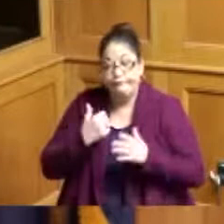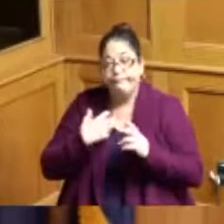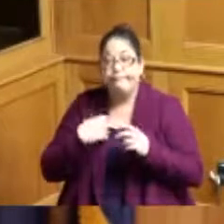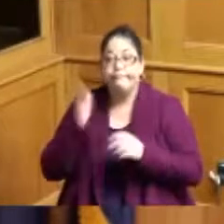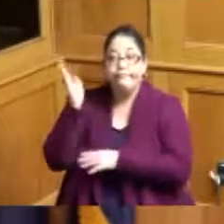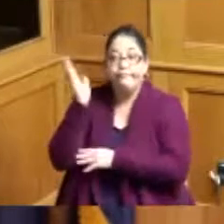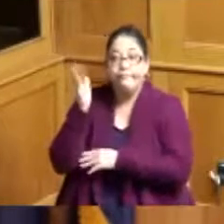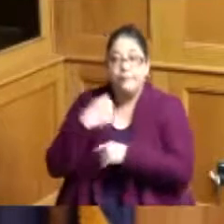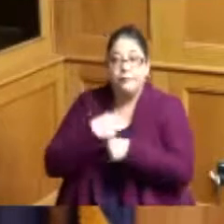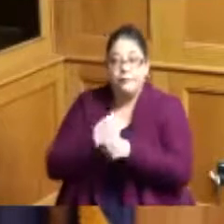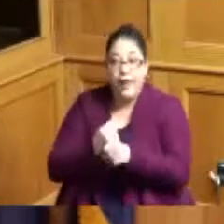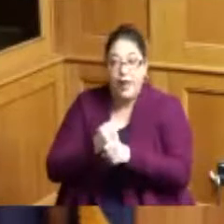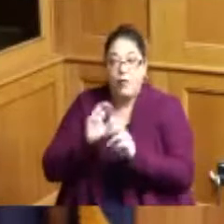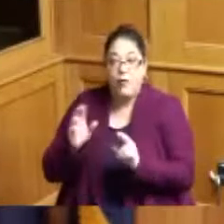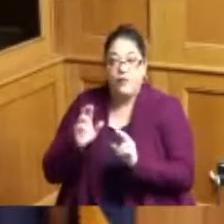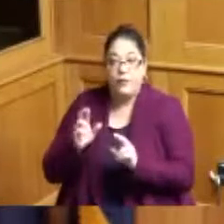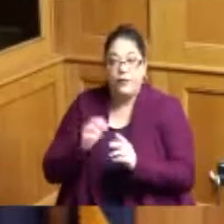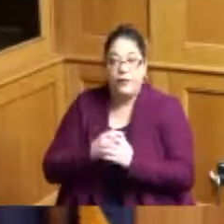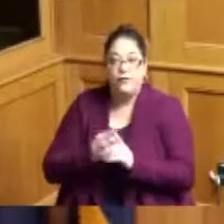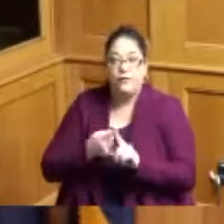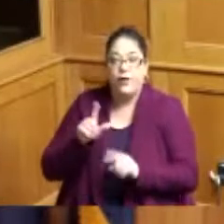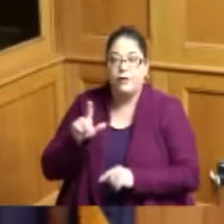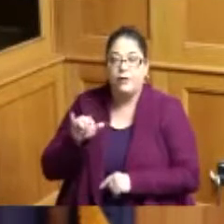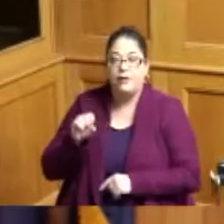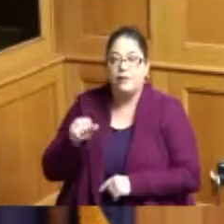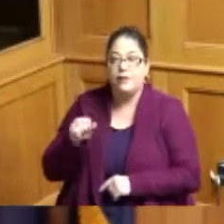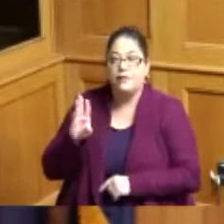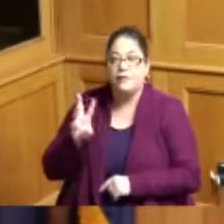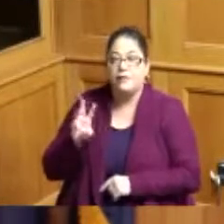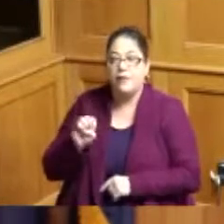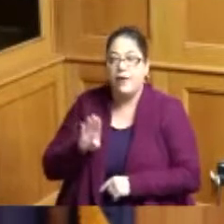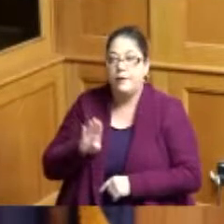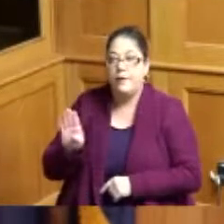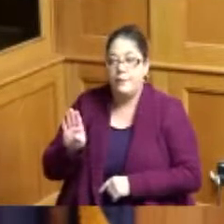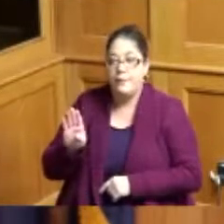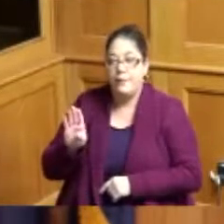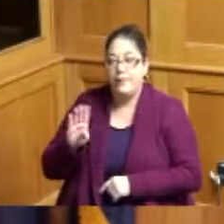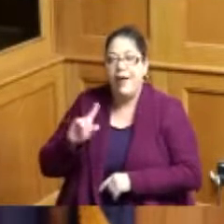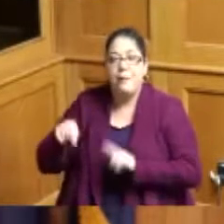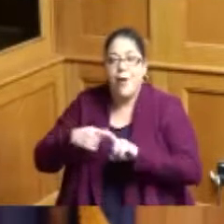being made hopefully from Miss Lisa Webb on the one million dollars that we put in the